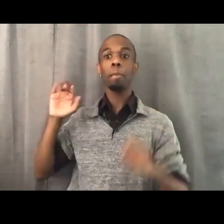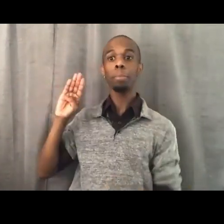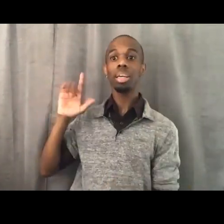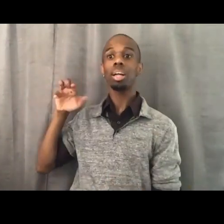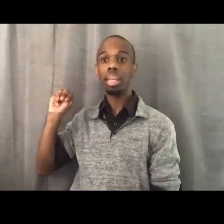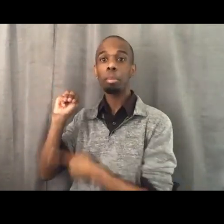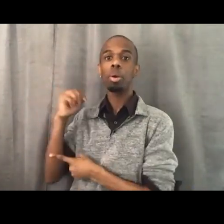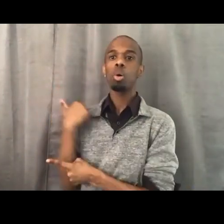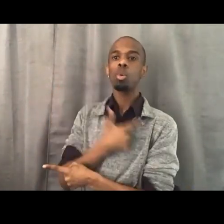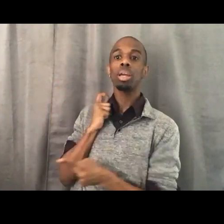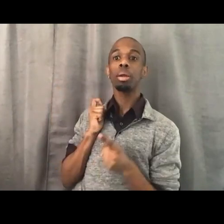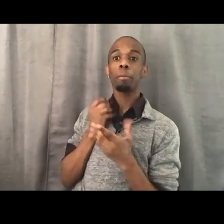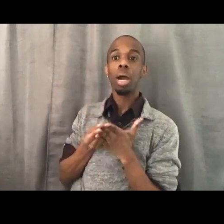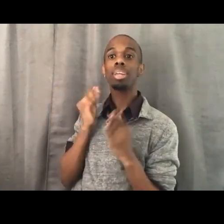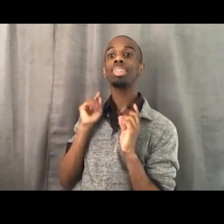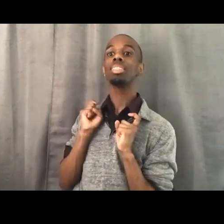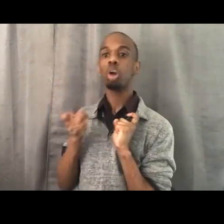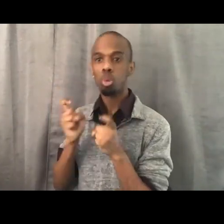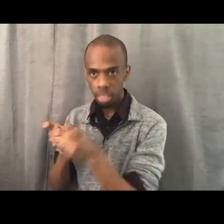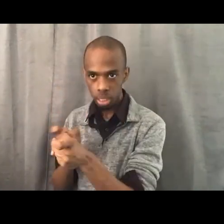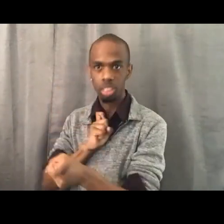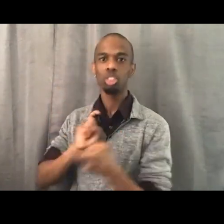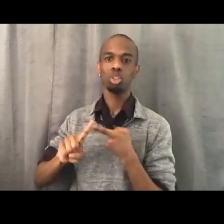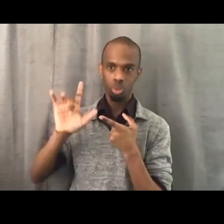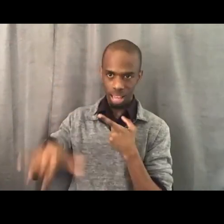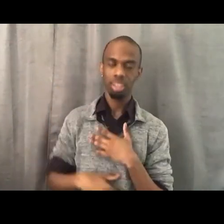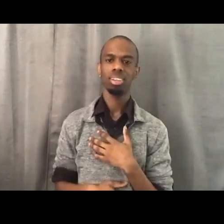not Black Lives Matter receives $90 million in donations.